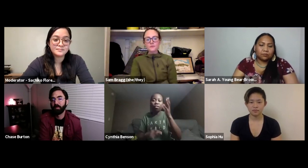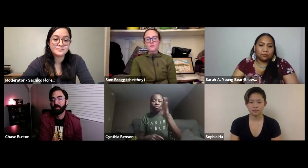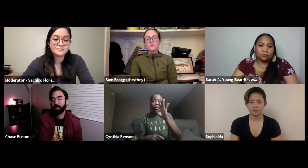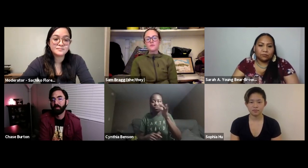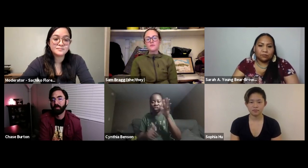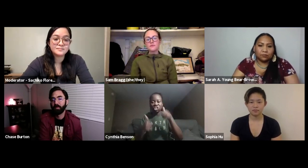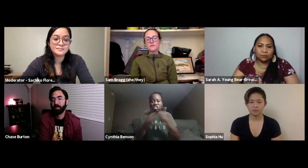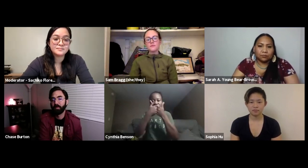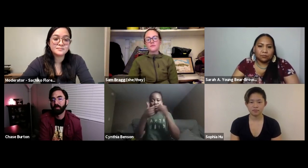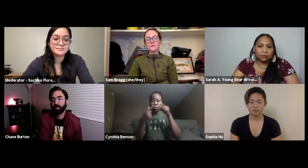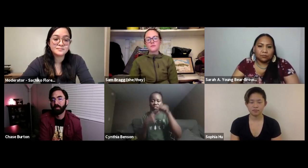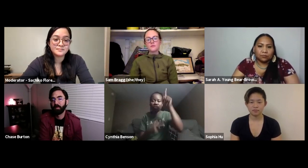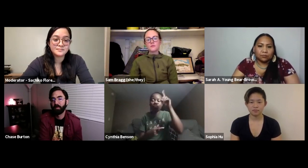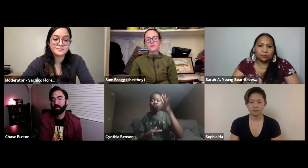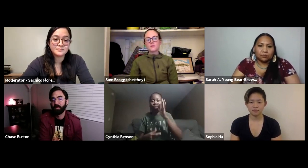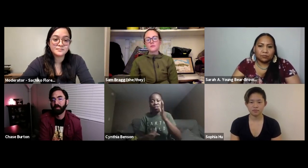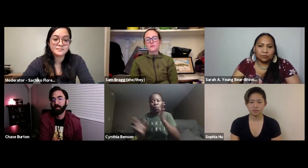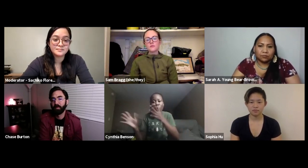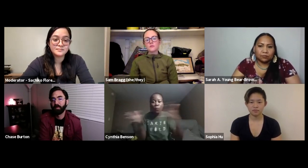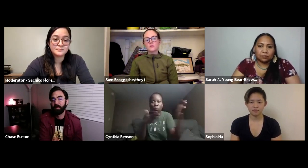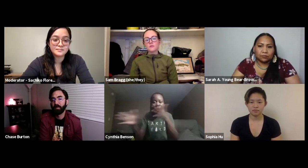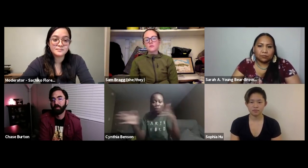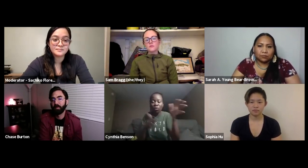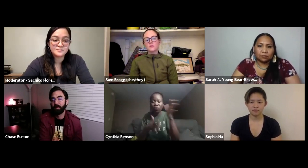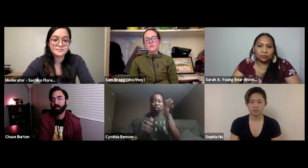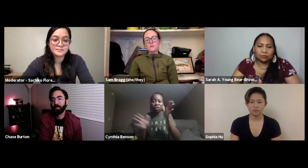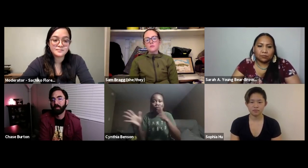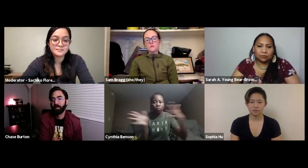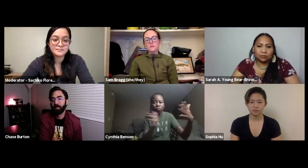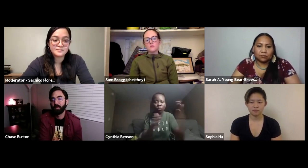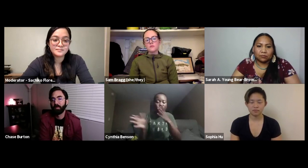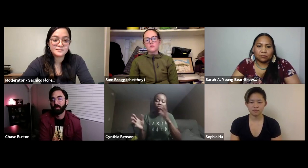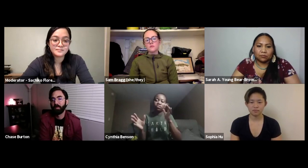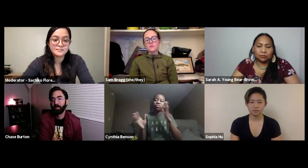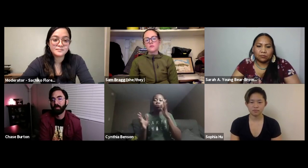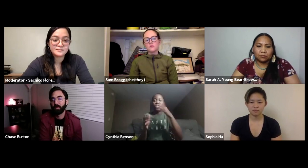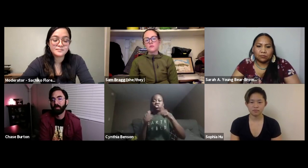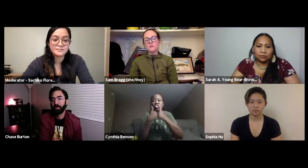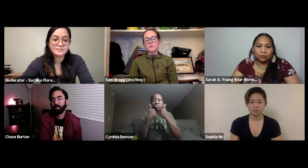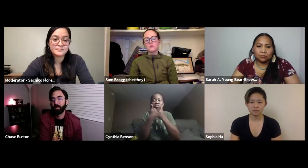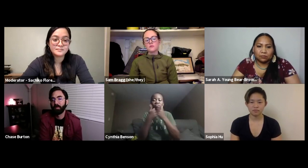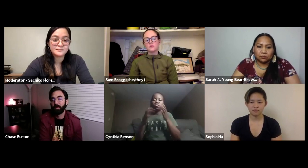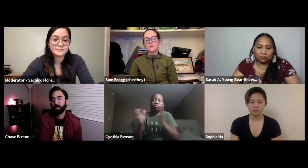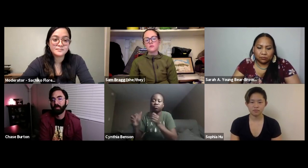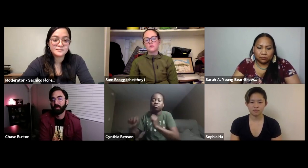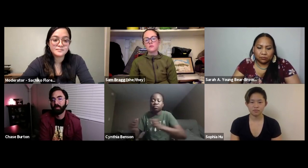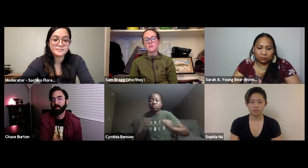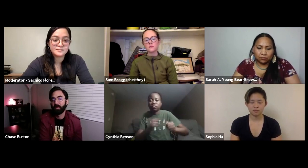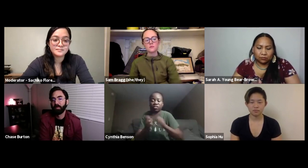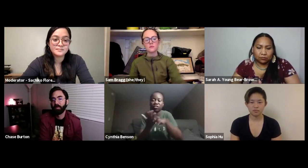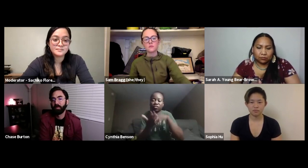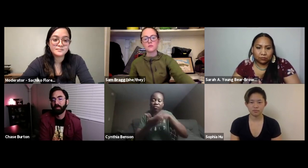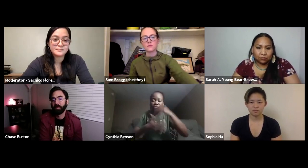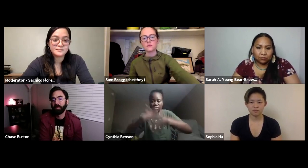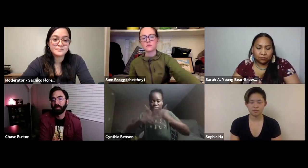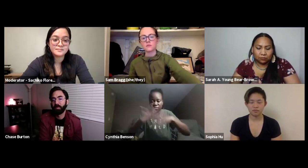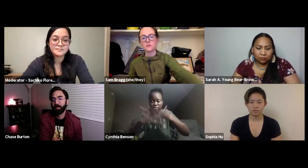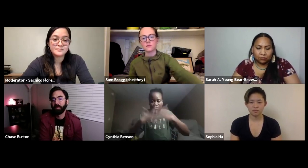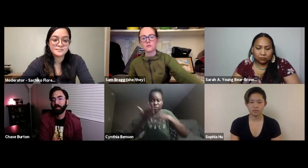to learn how to face challenges out in the wilderness. For example wind, so trying to